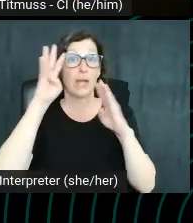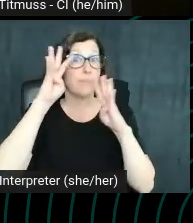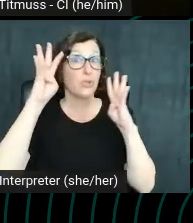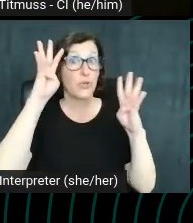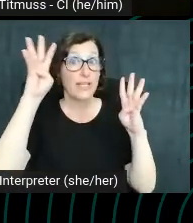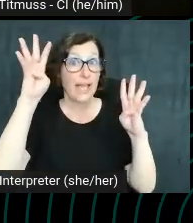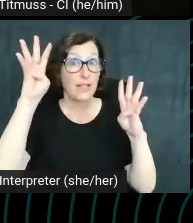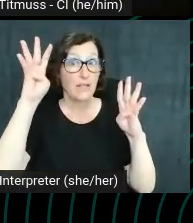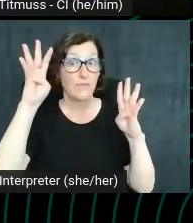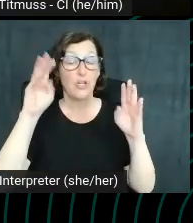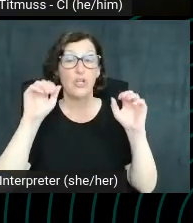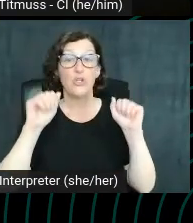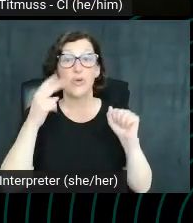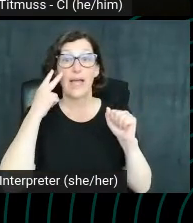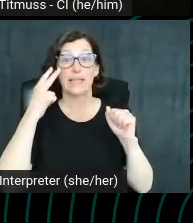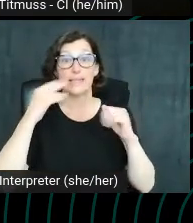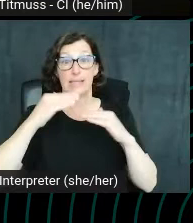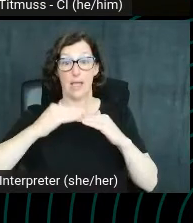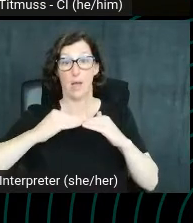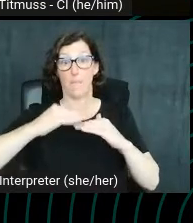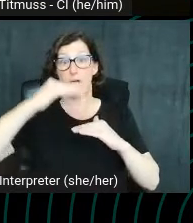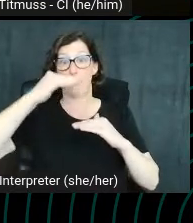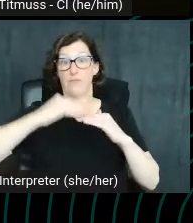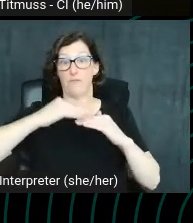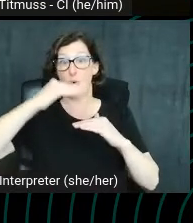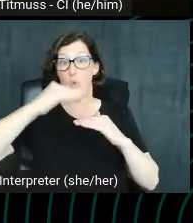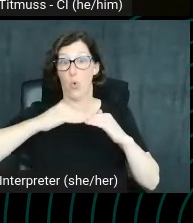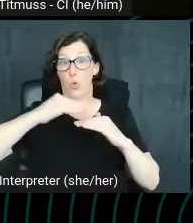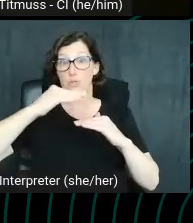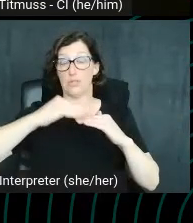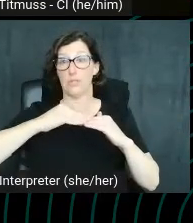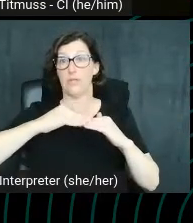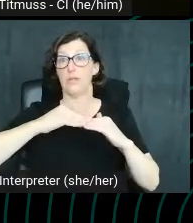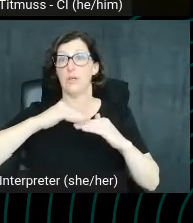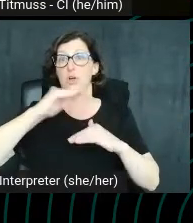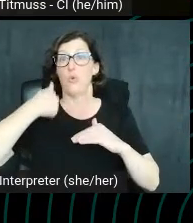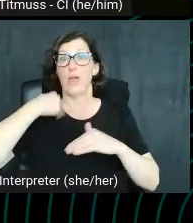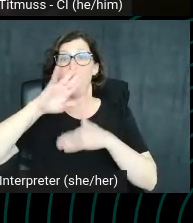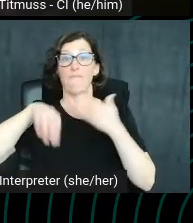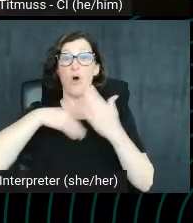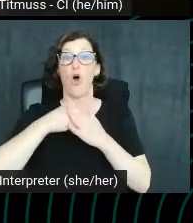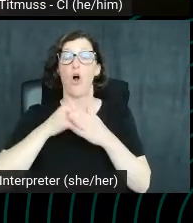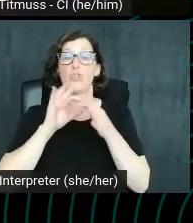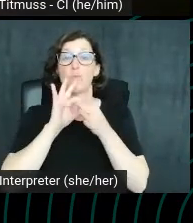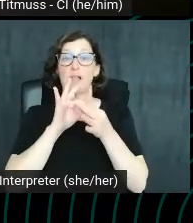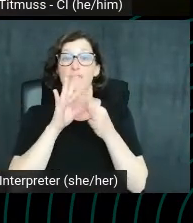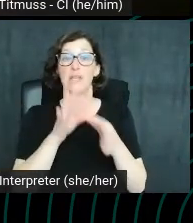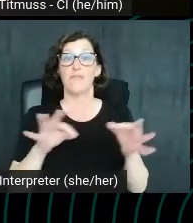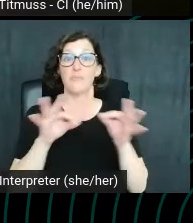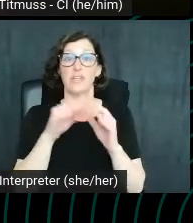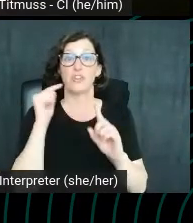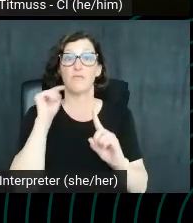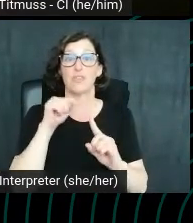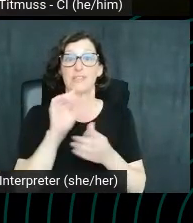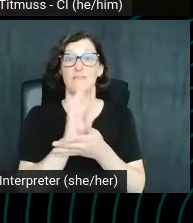You can see above the fold on this yoga for beginners. We have all of the relevant information for this video, just underneath